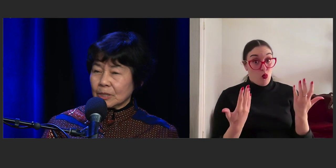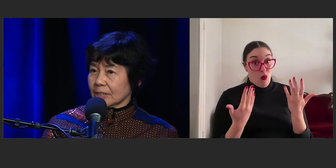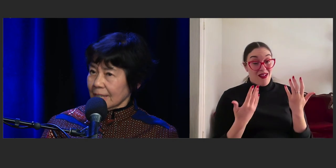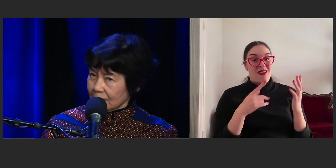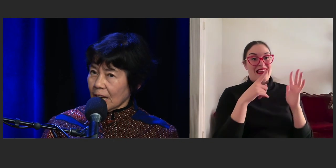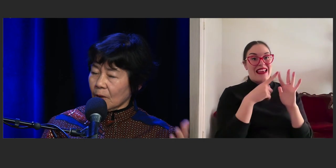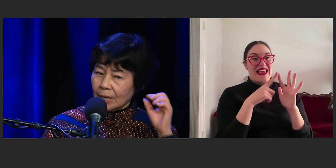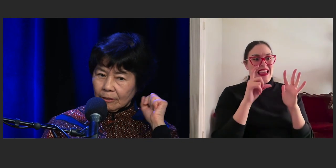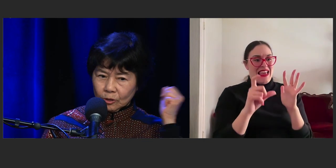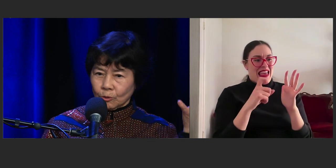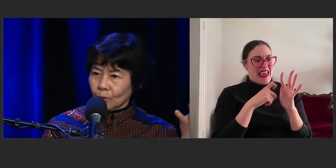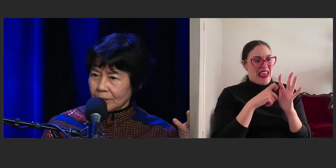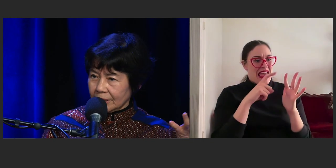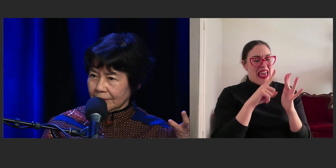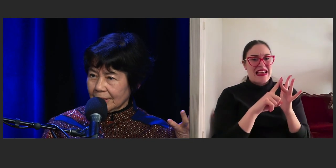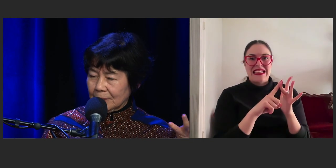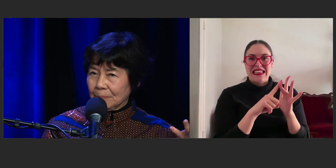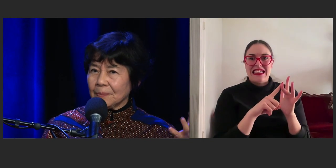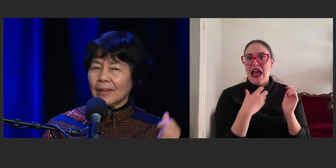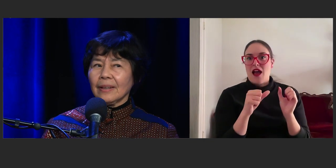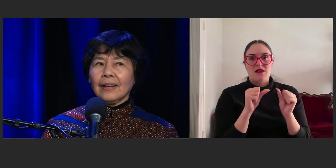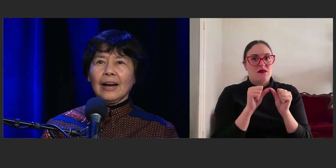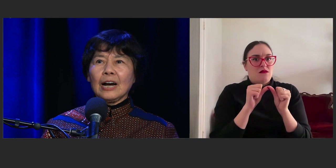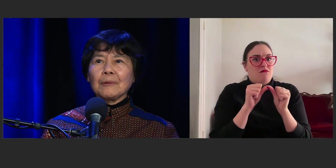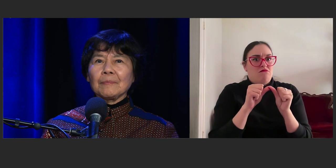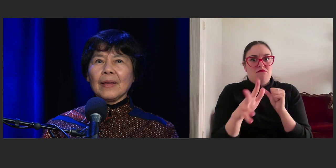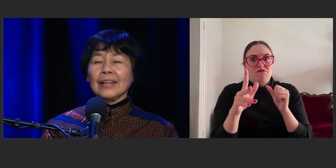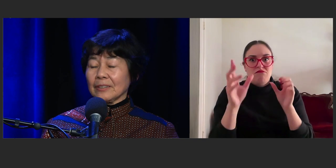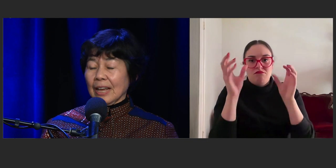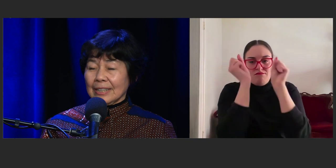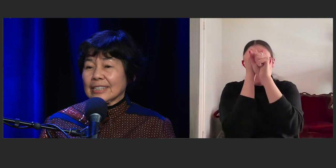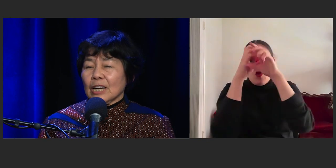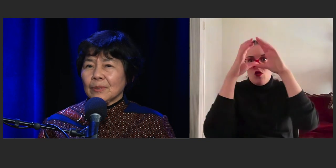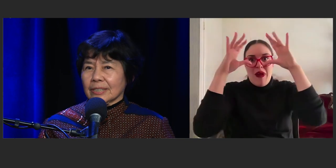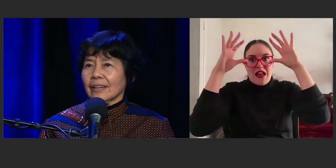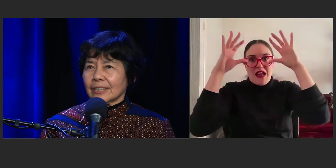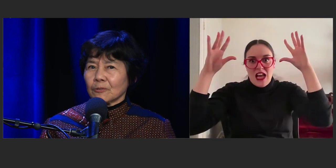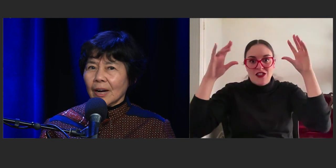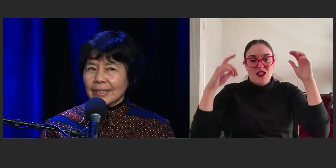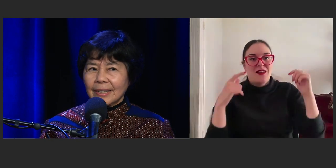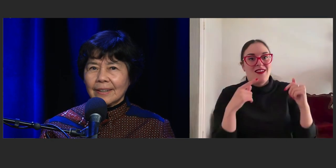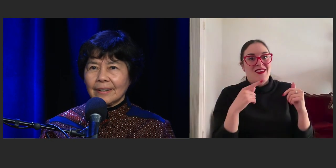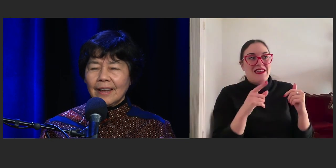which that's how I got drawn to him. And that's how we decided to write together.